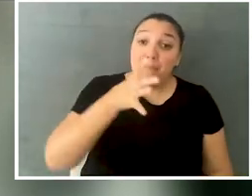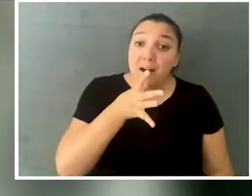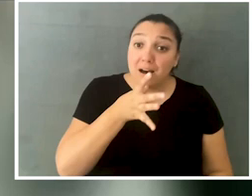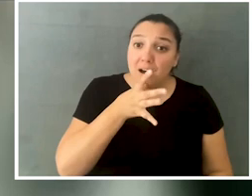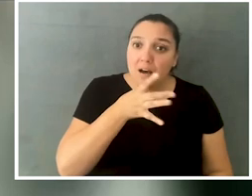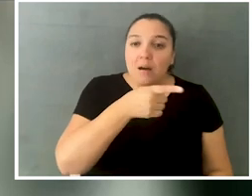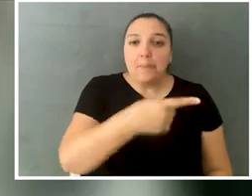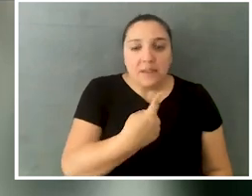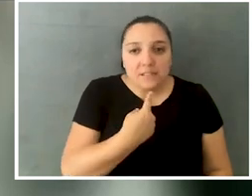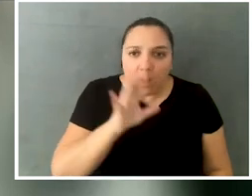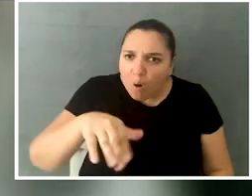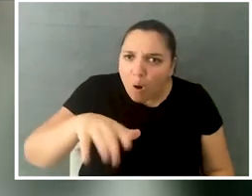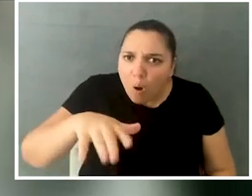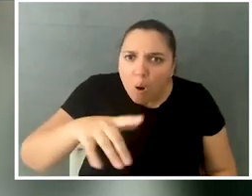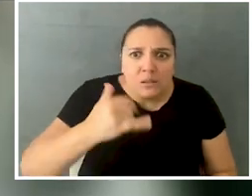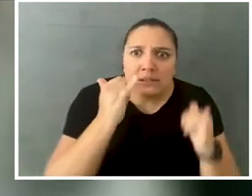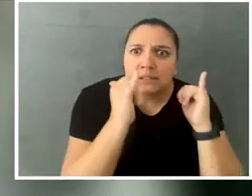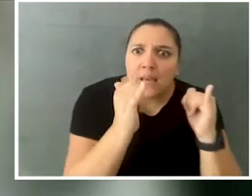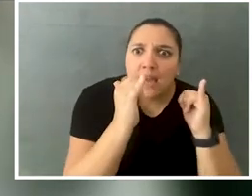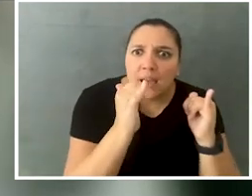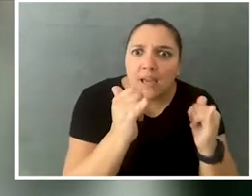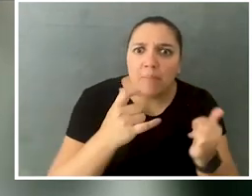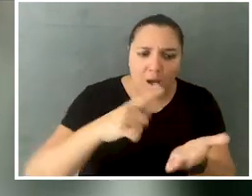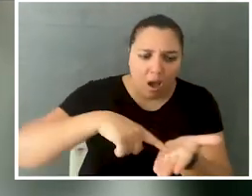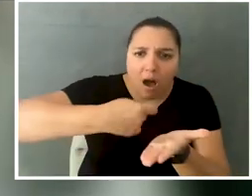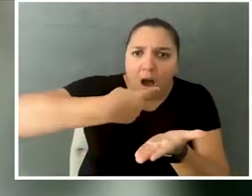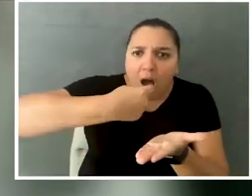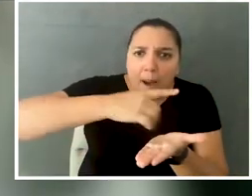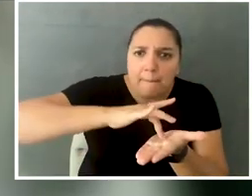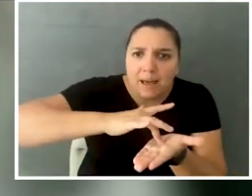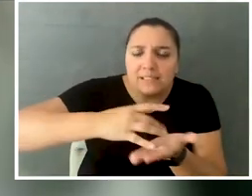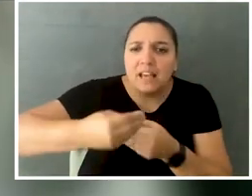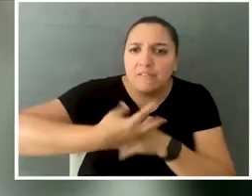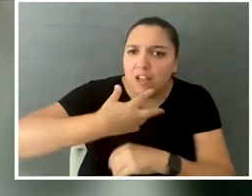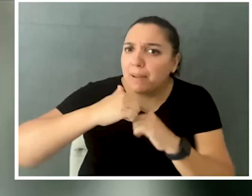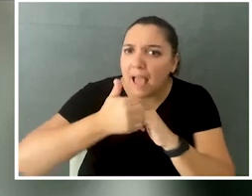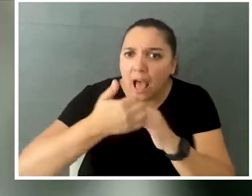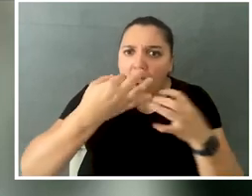"Oh my God, I'm having this experience. I take this medication and it affects me this way.